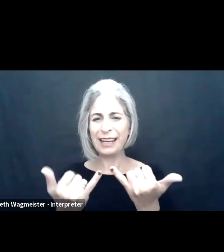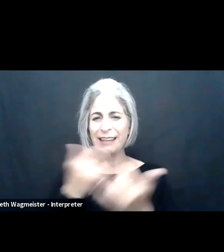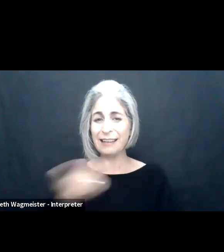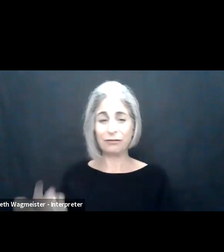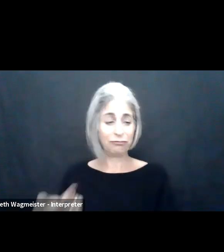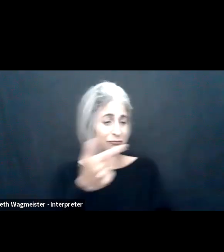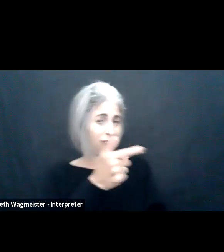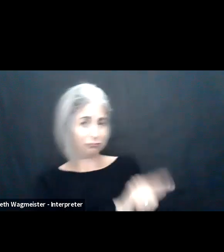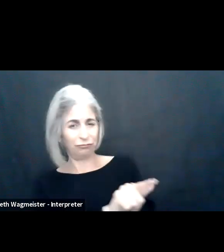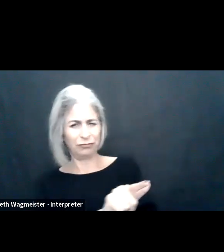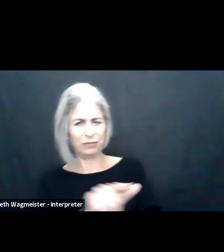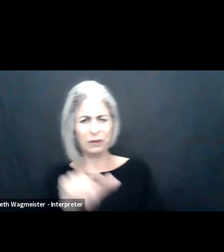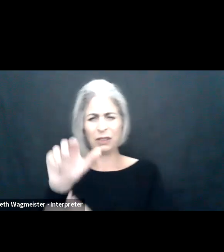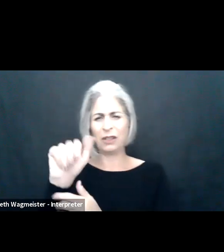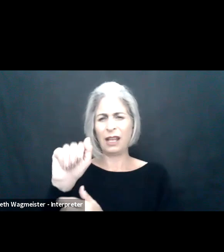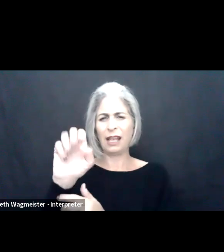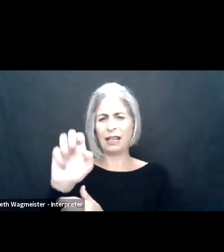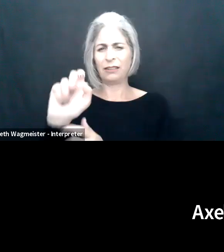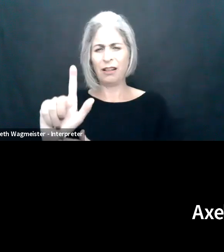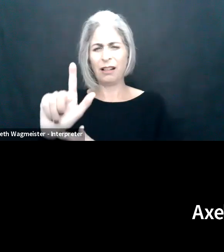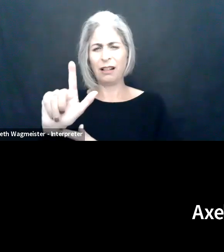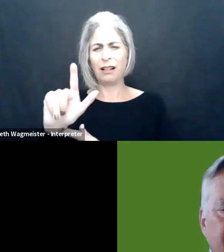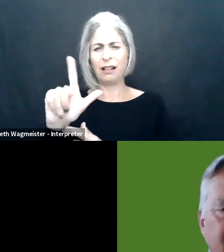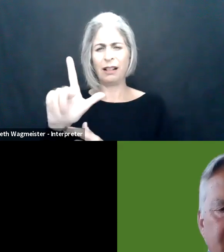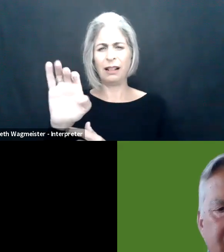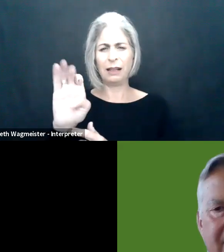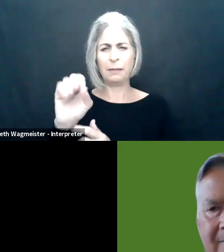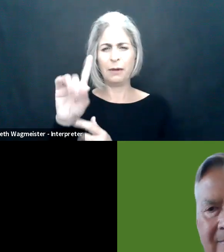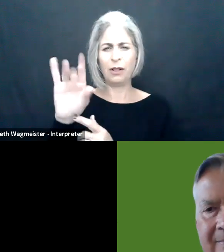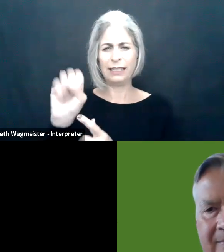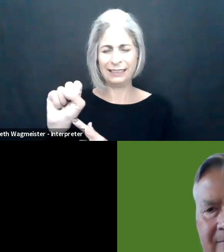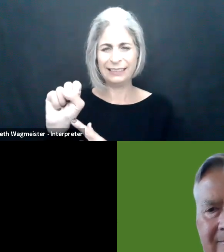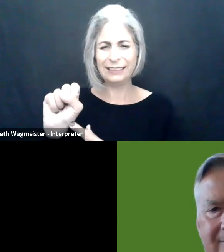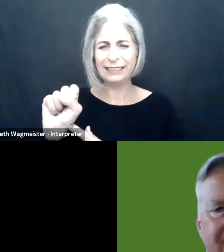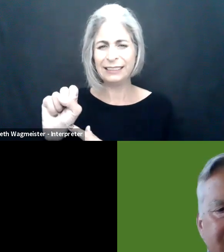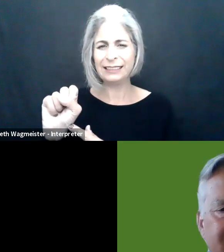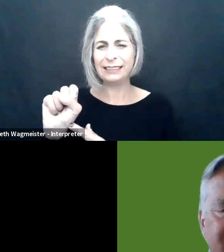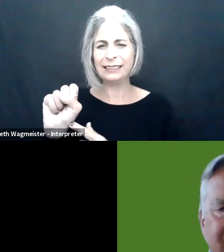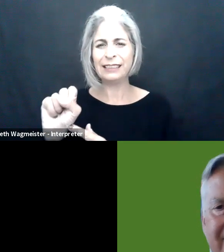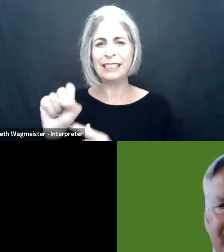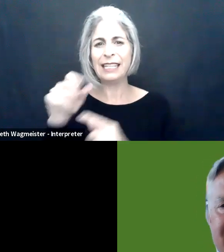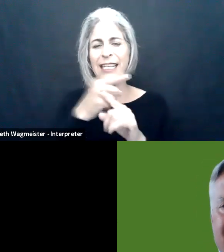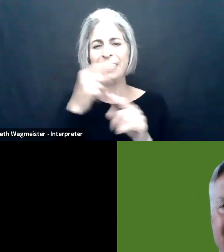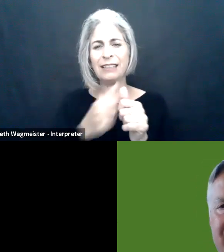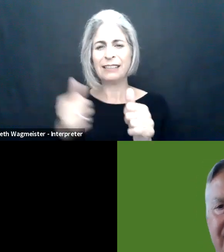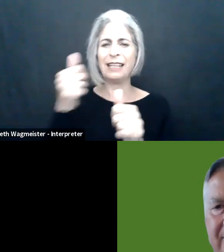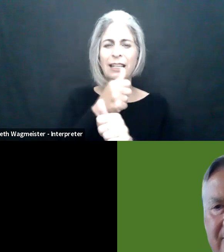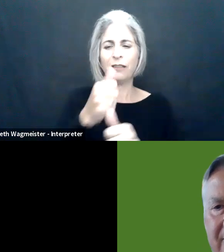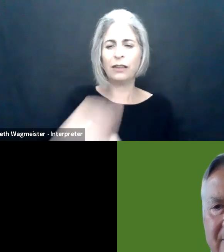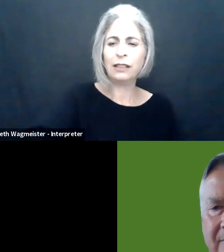And I welcome everyone today. Leblois.